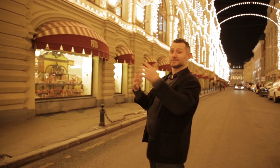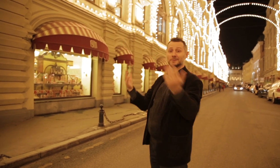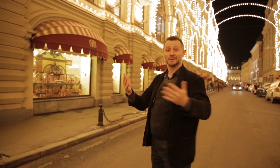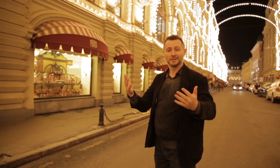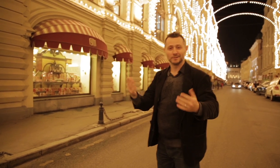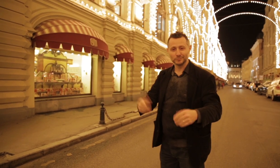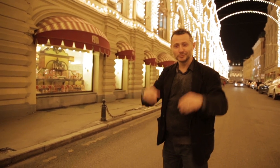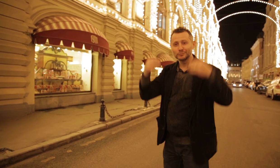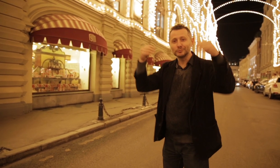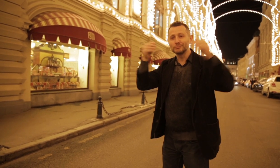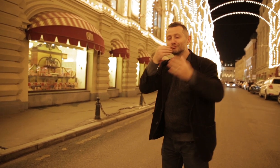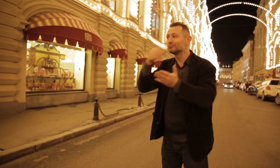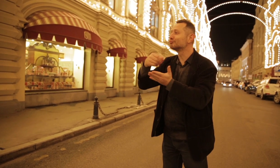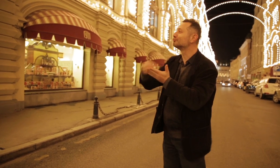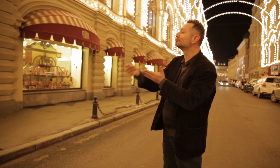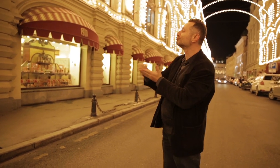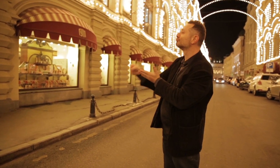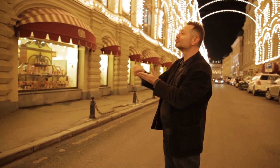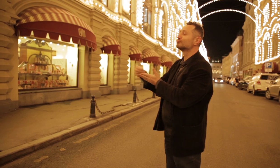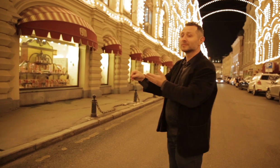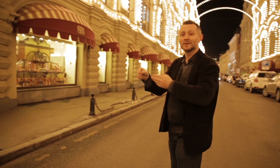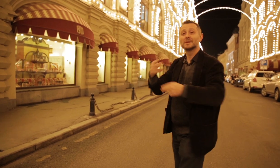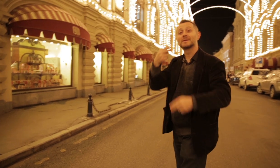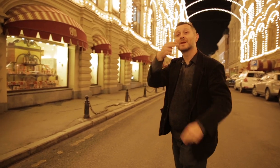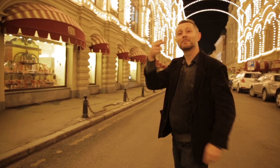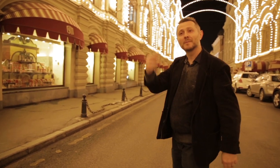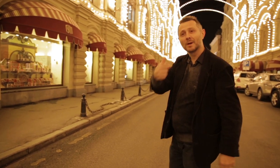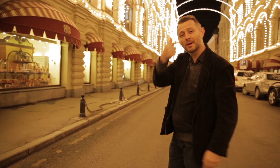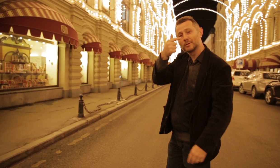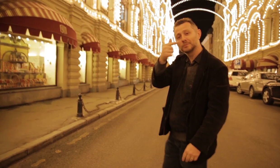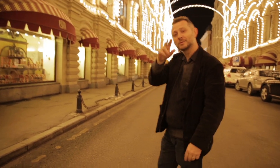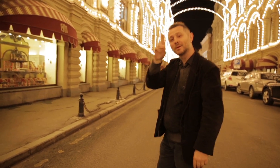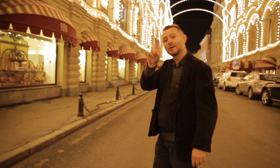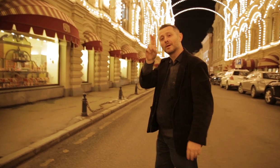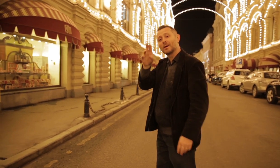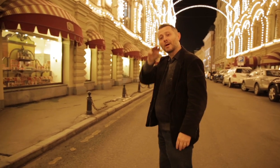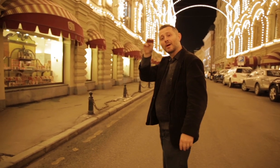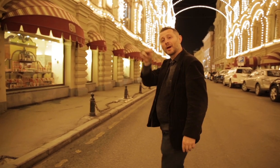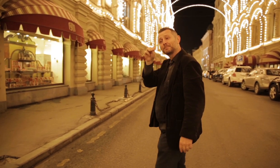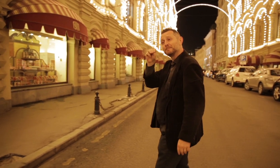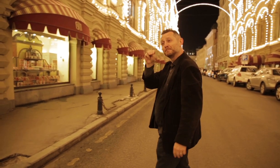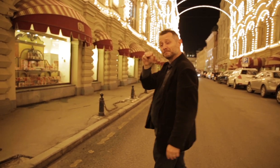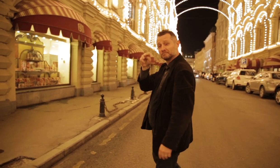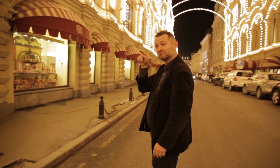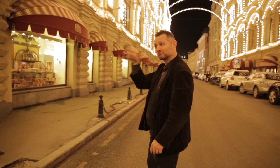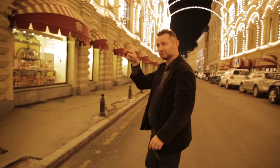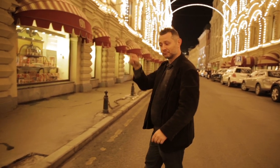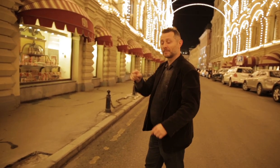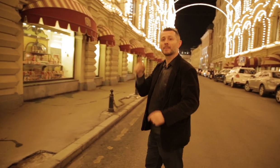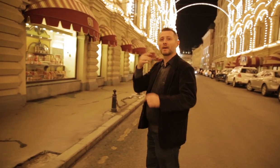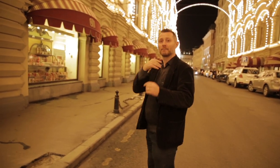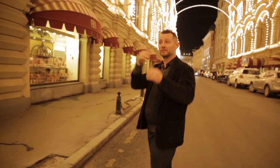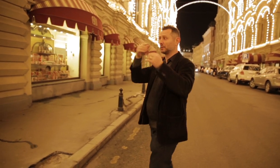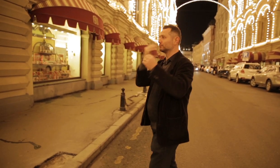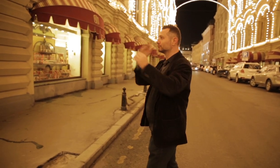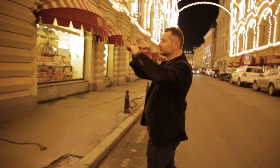People come to browse the displays day and night, as well as to shop and sightsee.